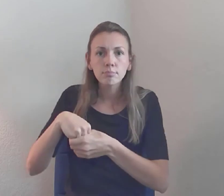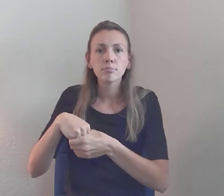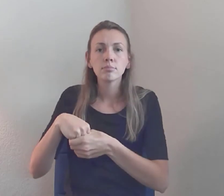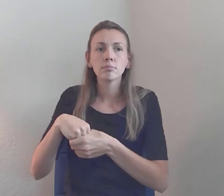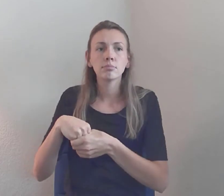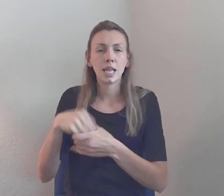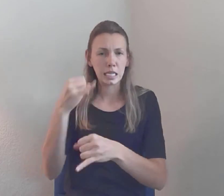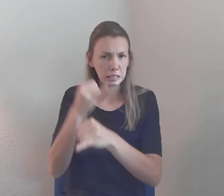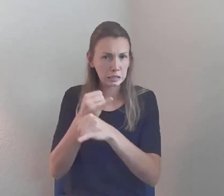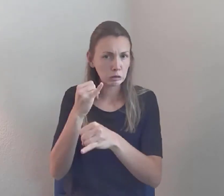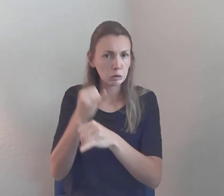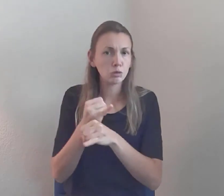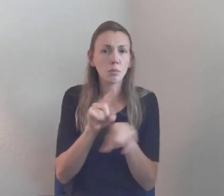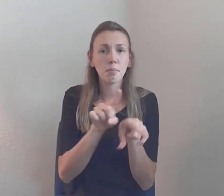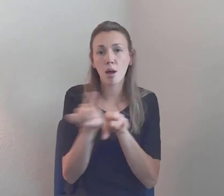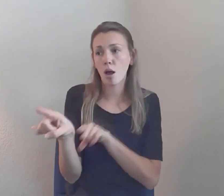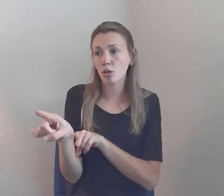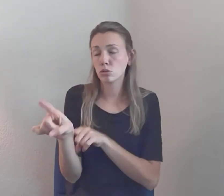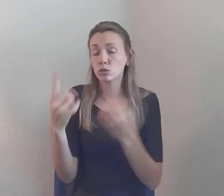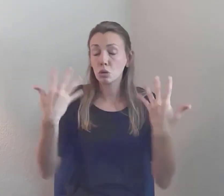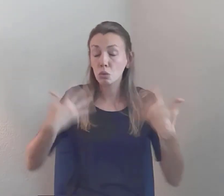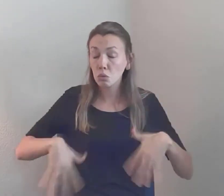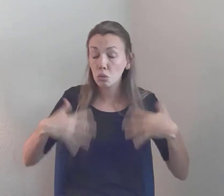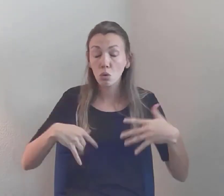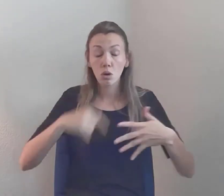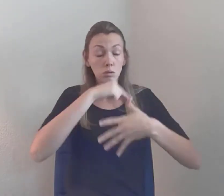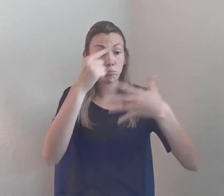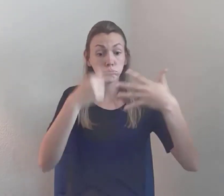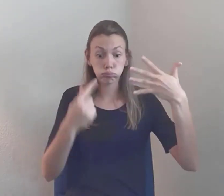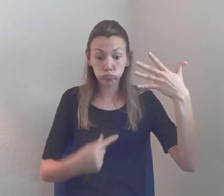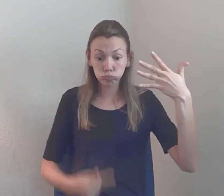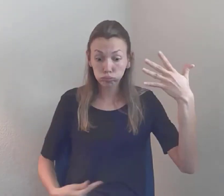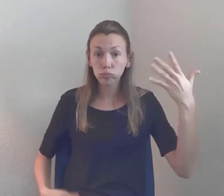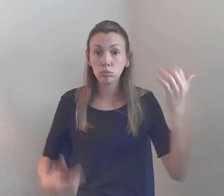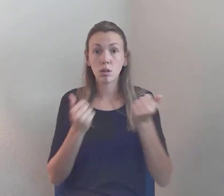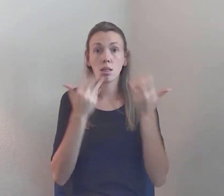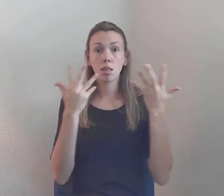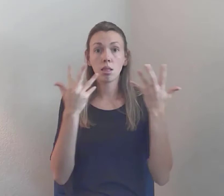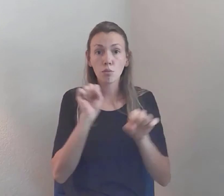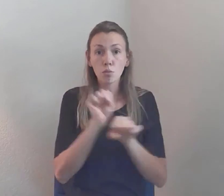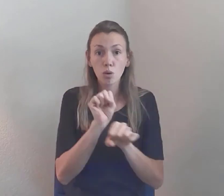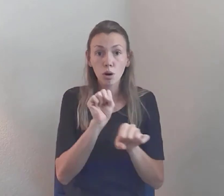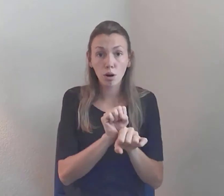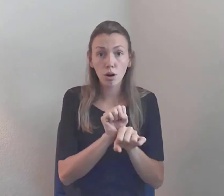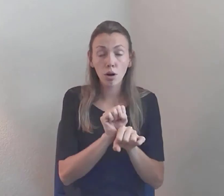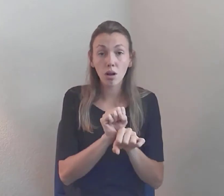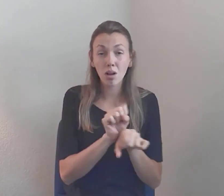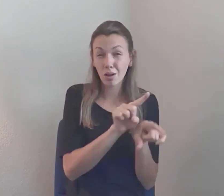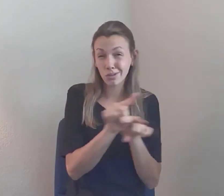of... Really diverse... And she's also worked as head of... For a... Into... Worked in corporate America...